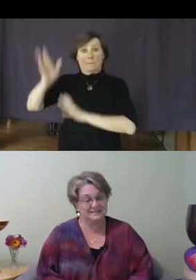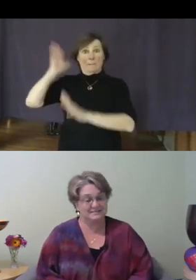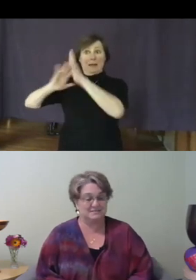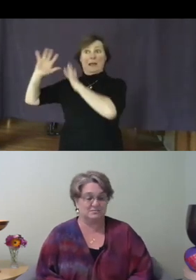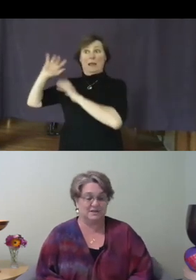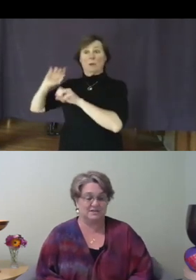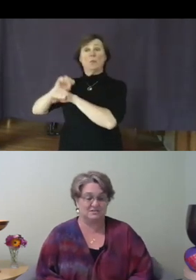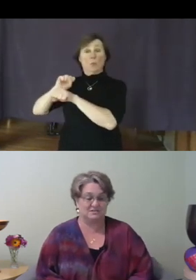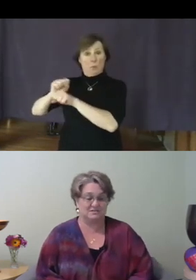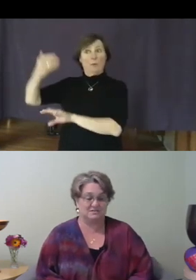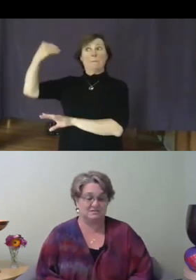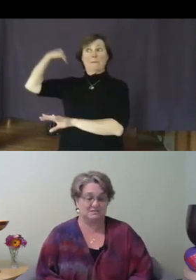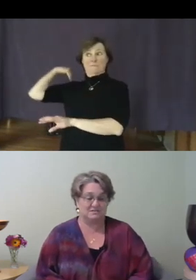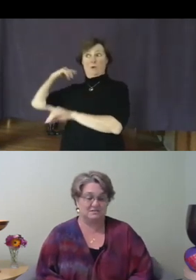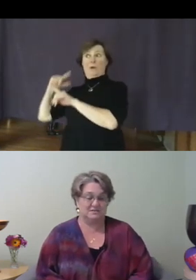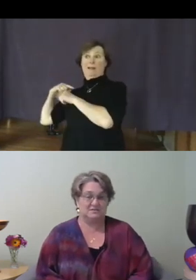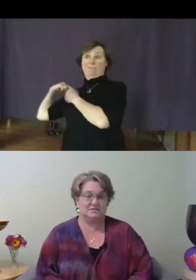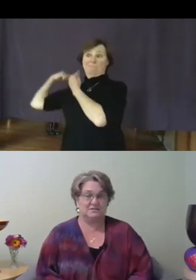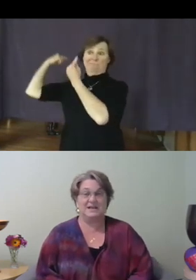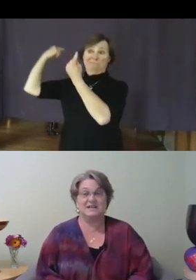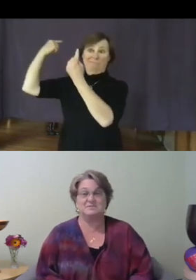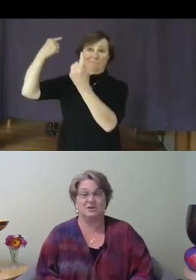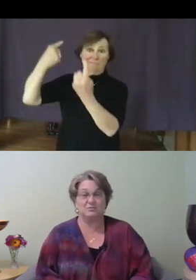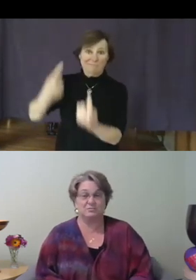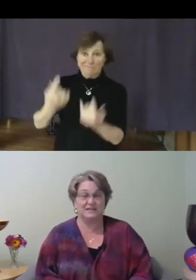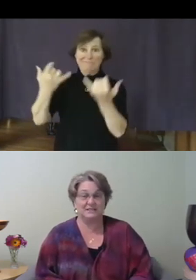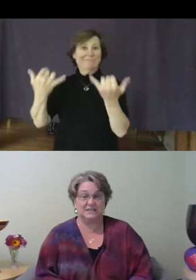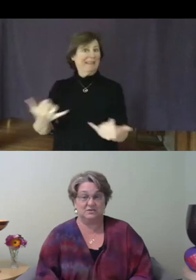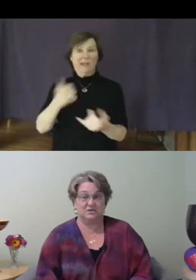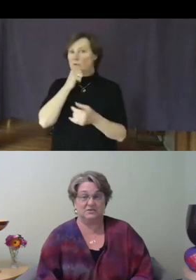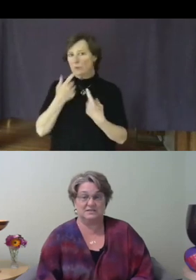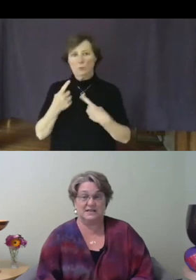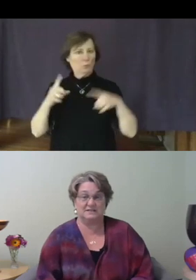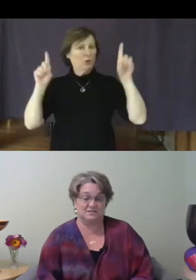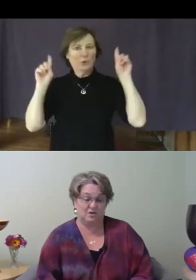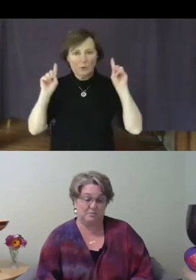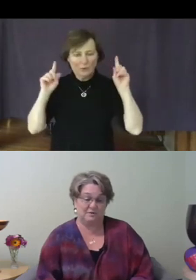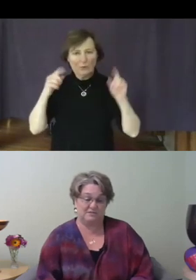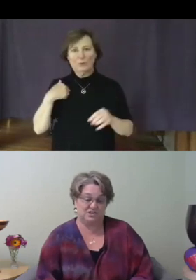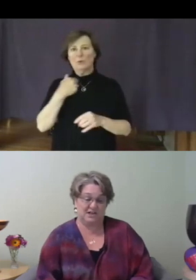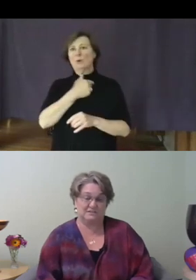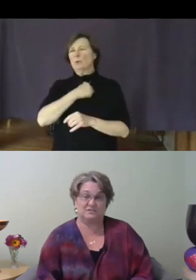situation. Because we don't really understand the scope of the challenge we